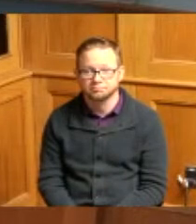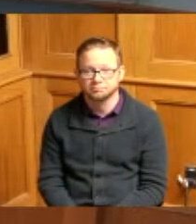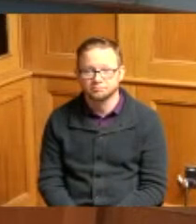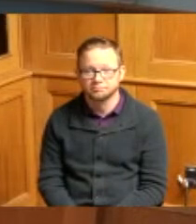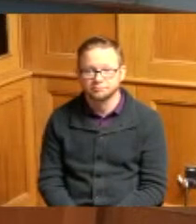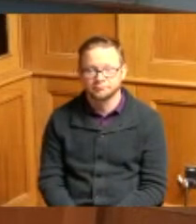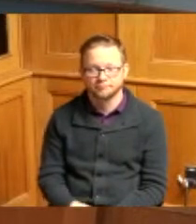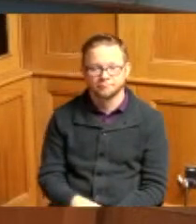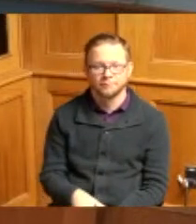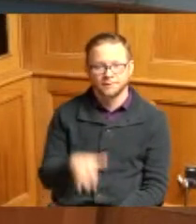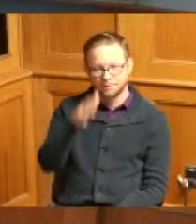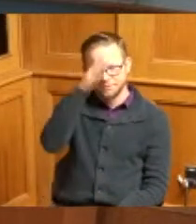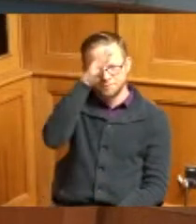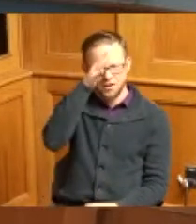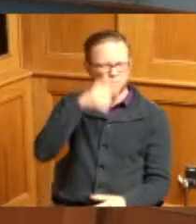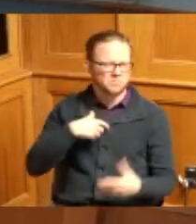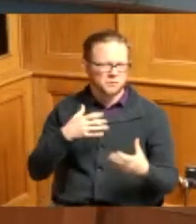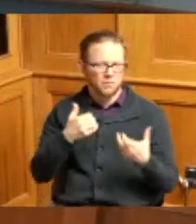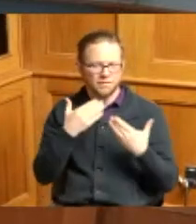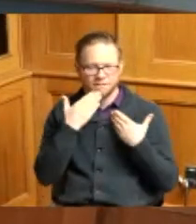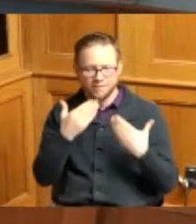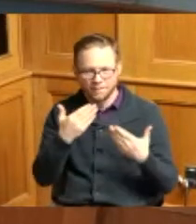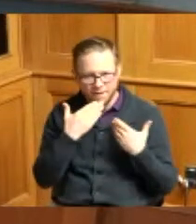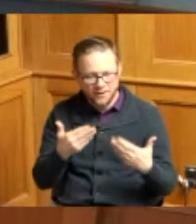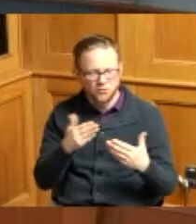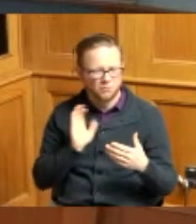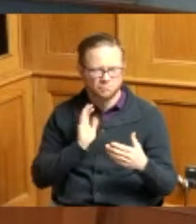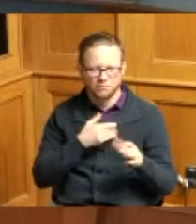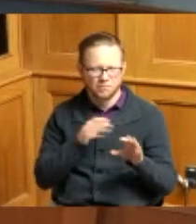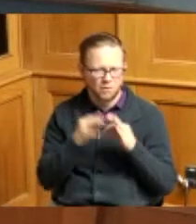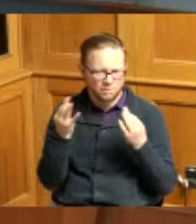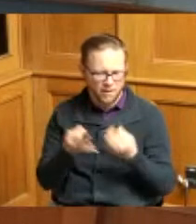uh we would just like to say thank you from our family thank you to Bishop Hilton thank